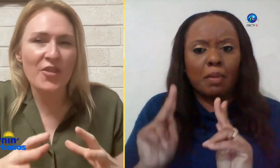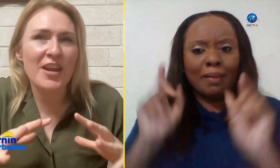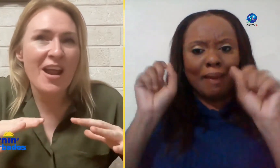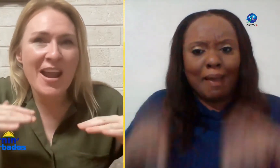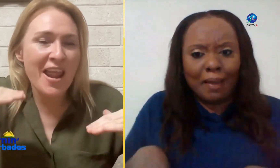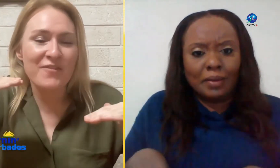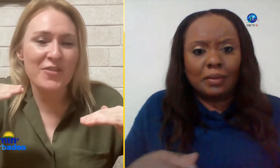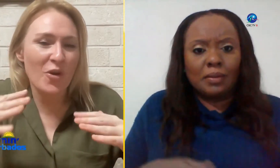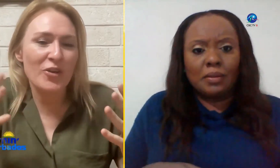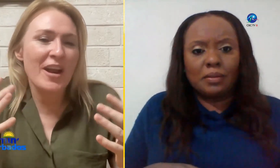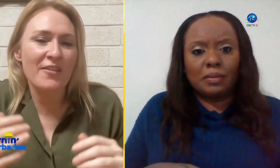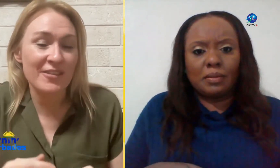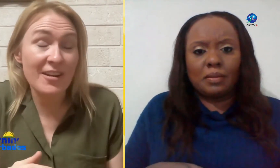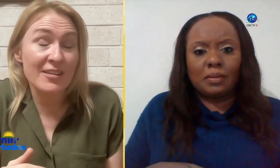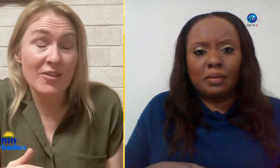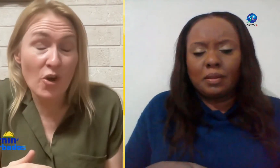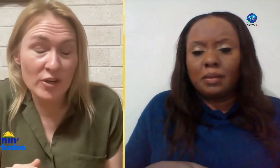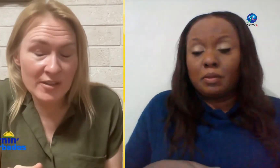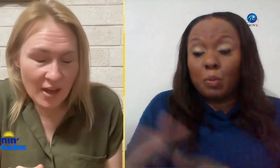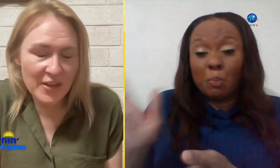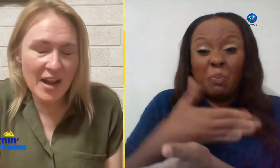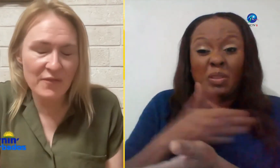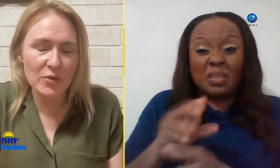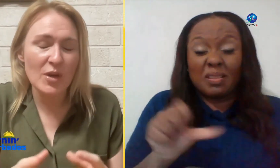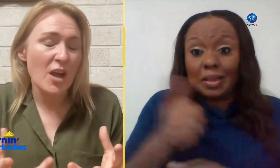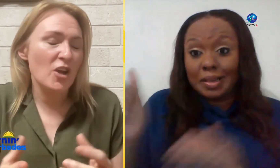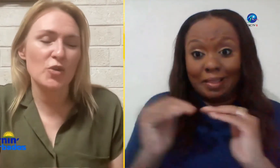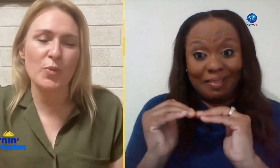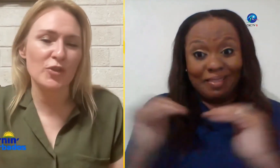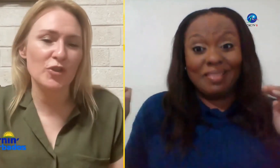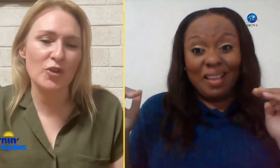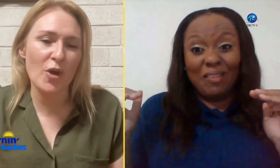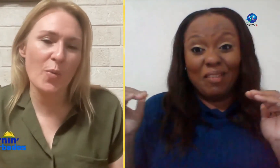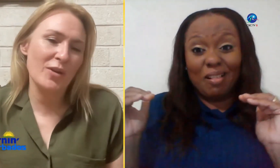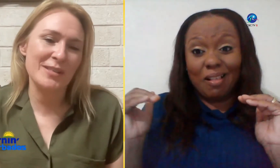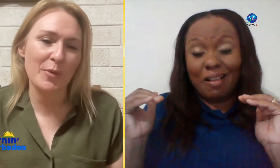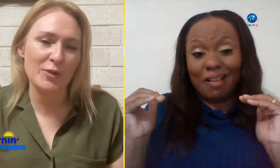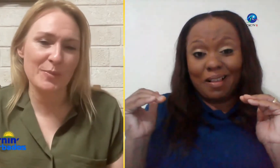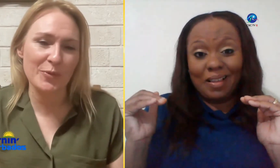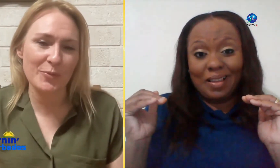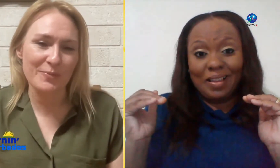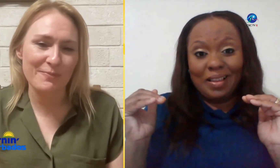another level on the left and on another level I just want to share what is possible